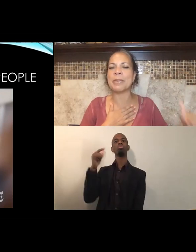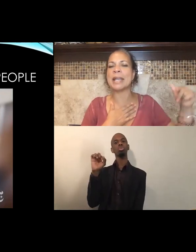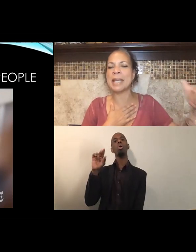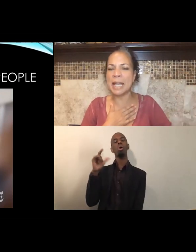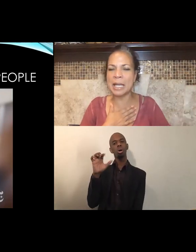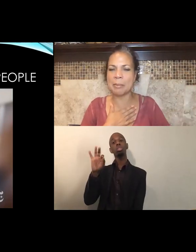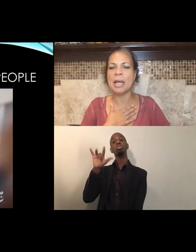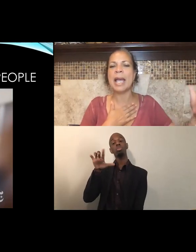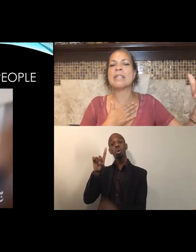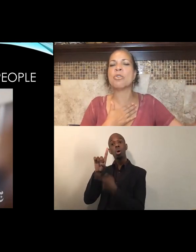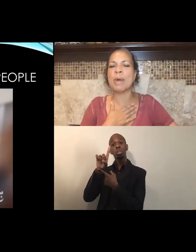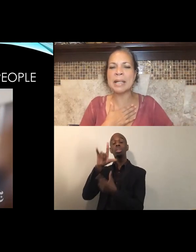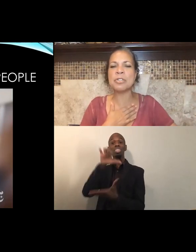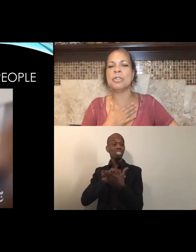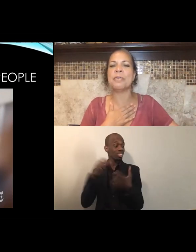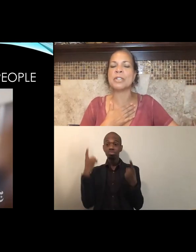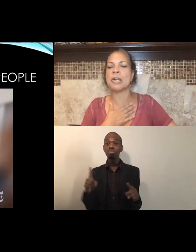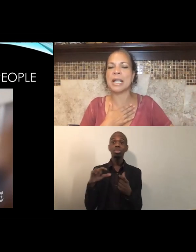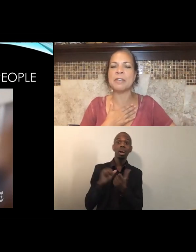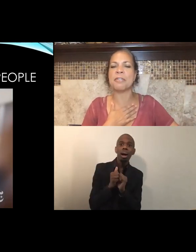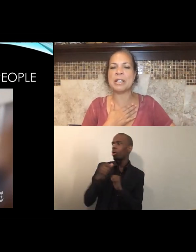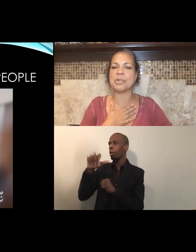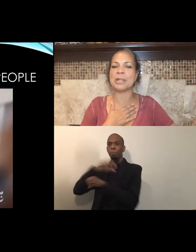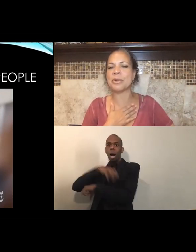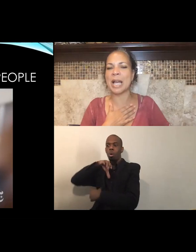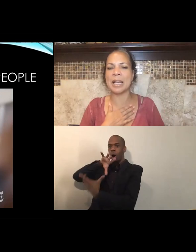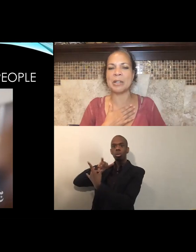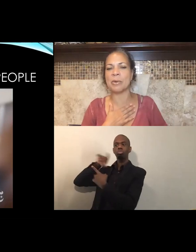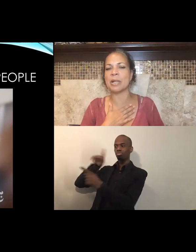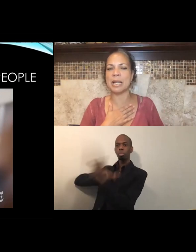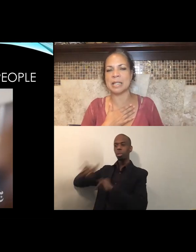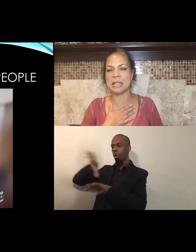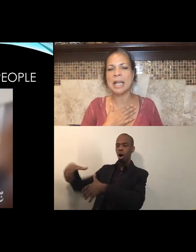That came as gratitude for Darnella Frazier, and her nine-year-old cousin.